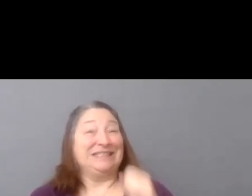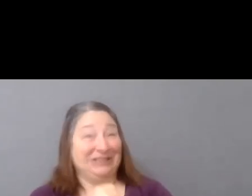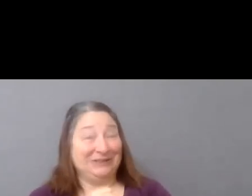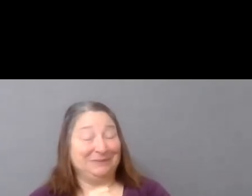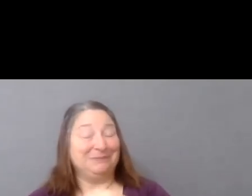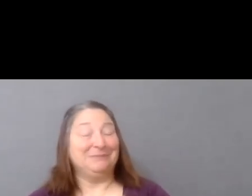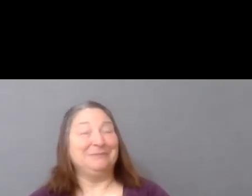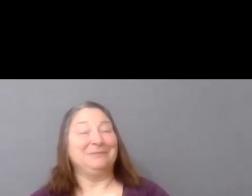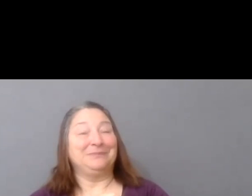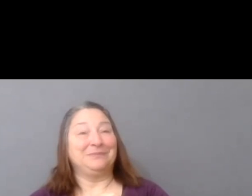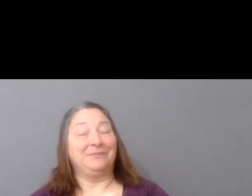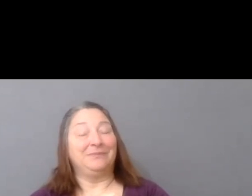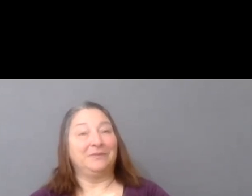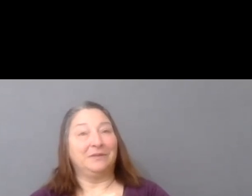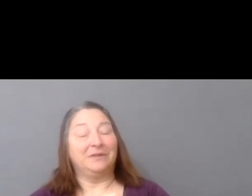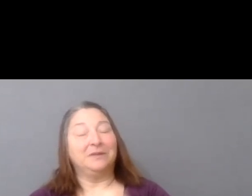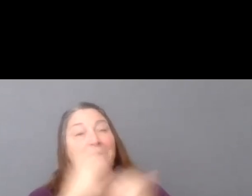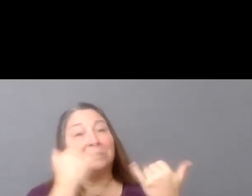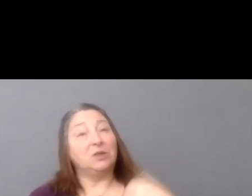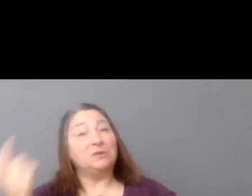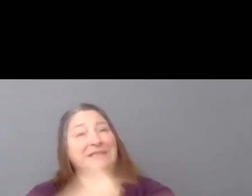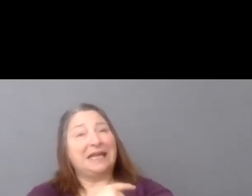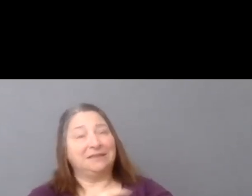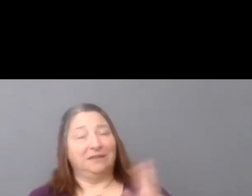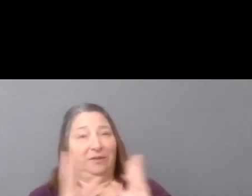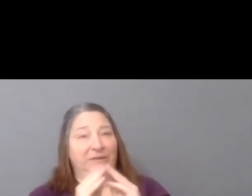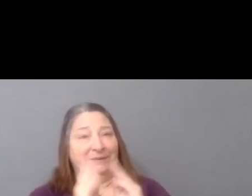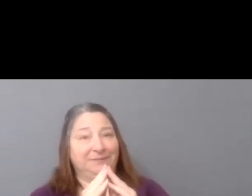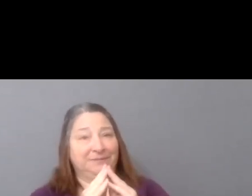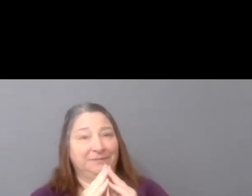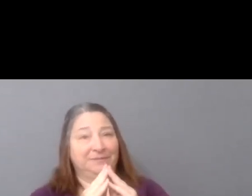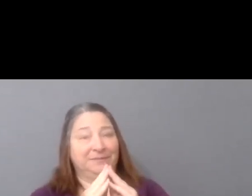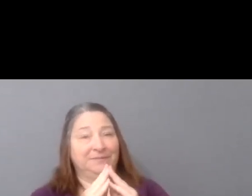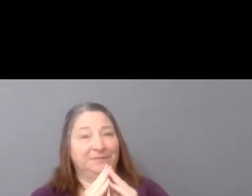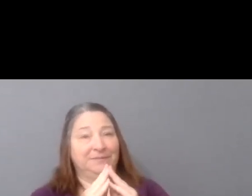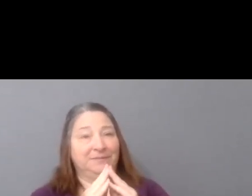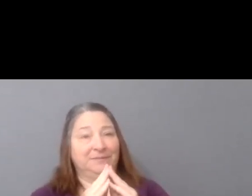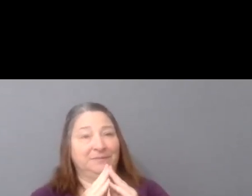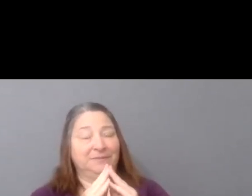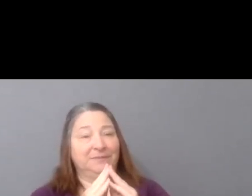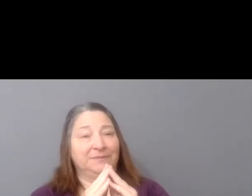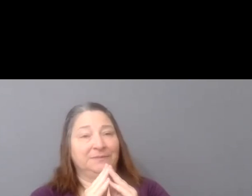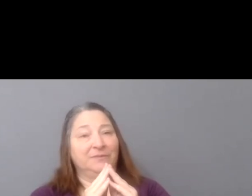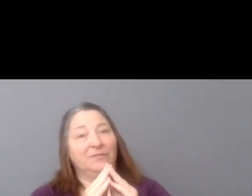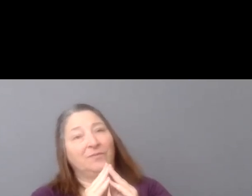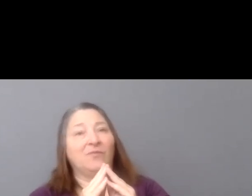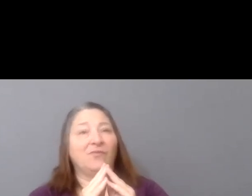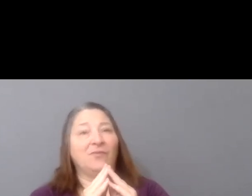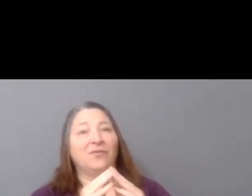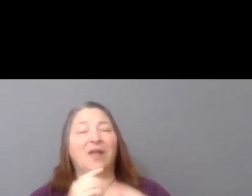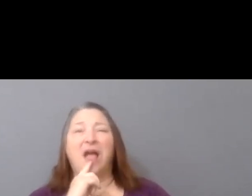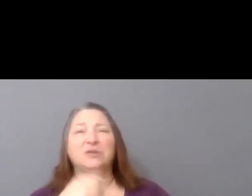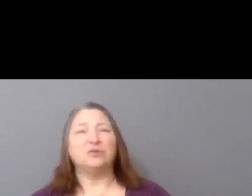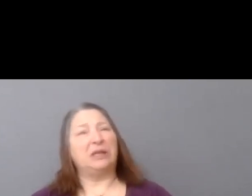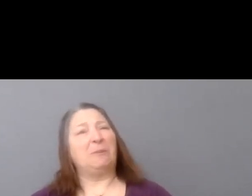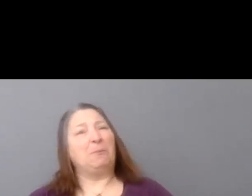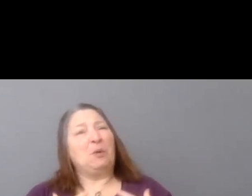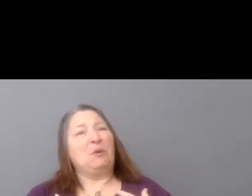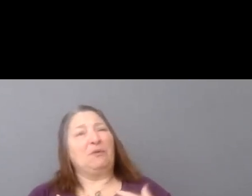So in terms of today's session, I was really moved and just